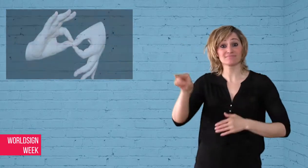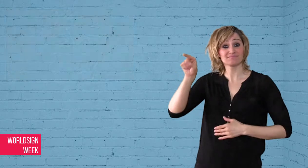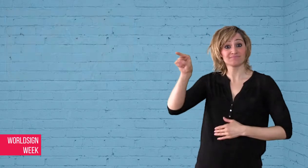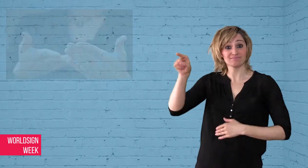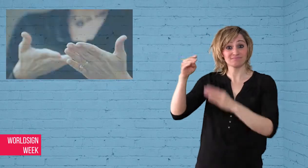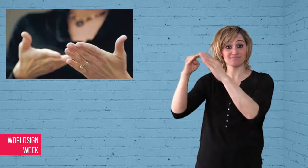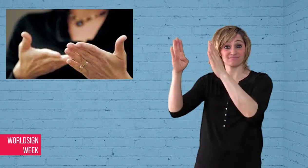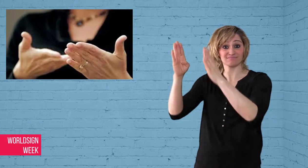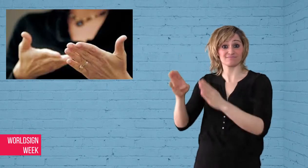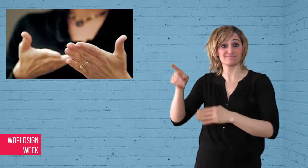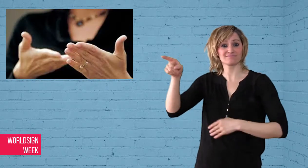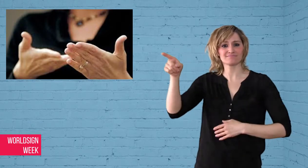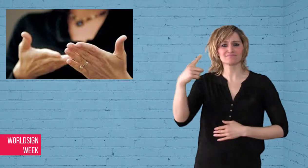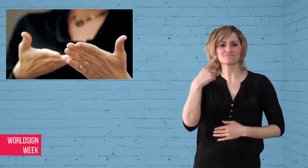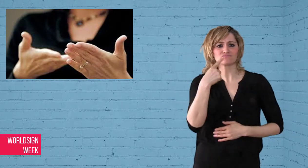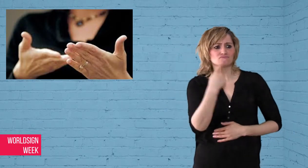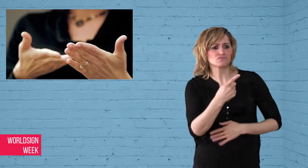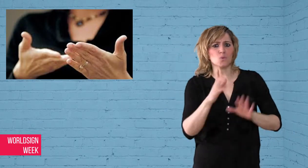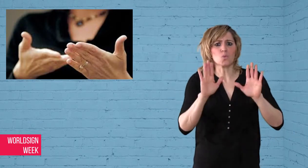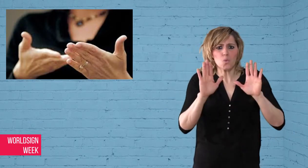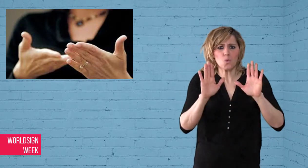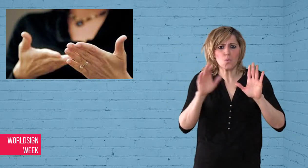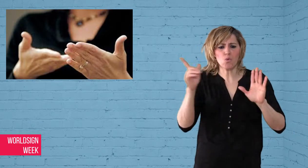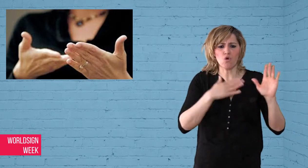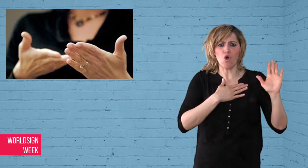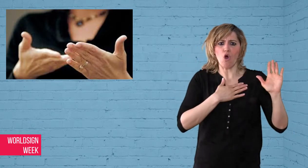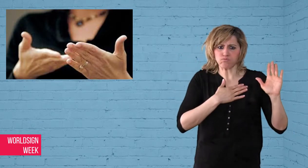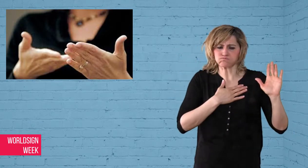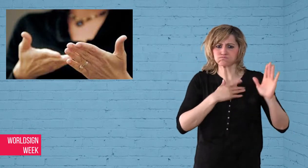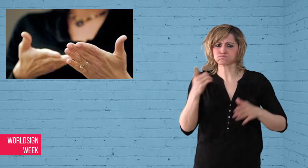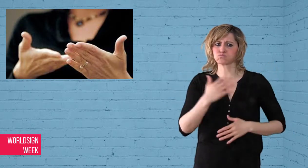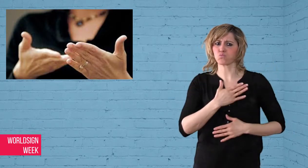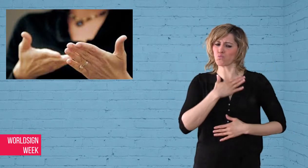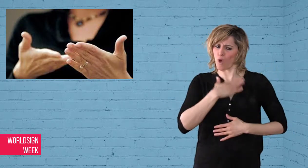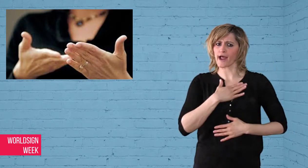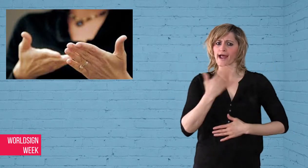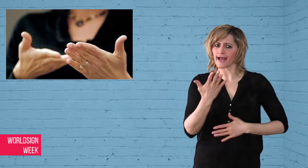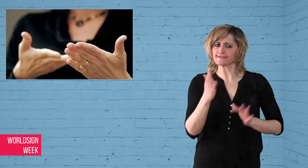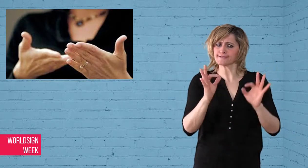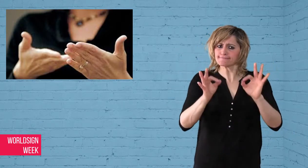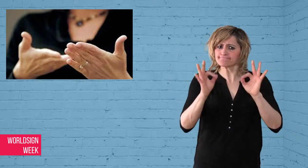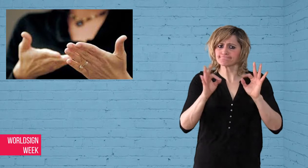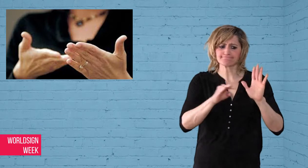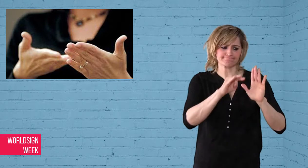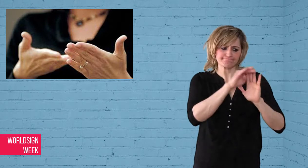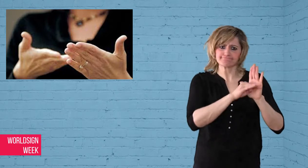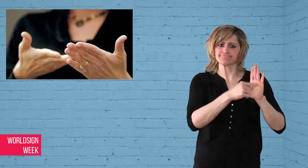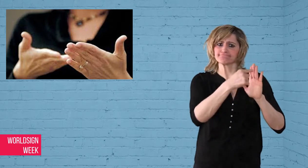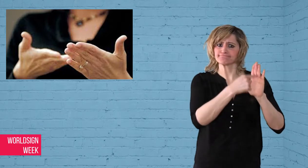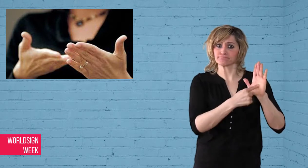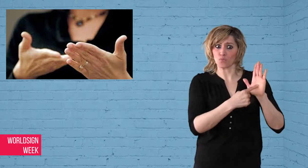committed to follow the law in